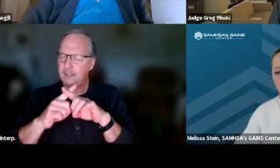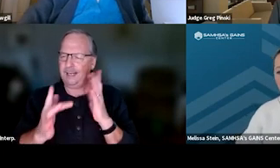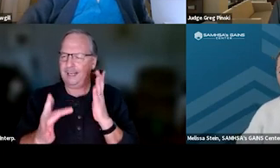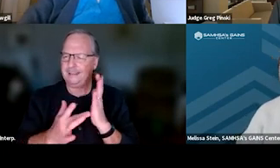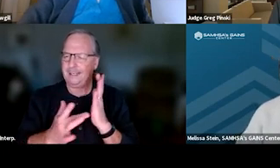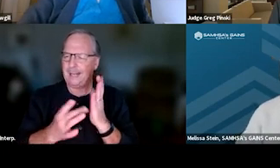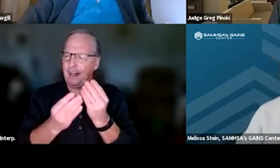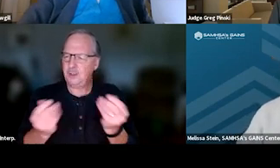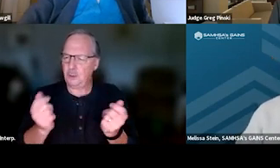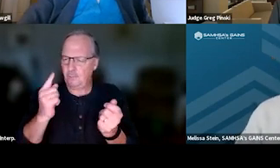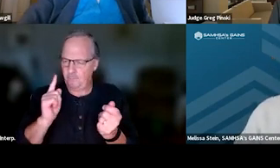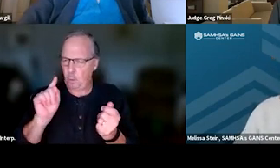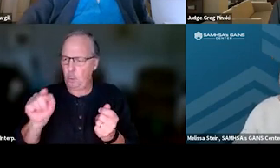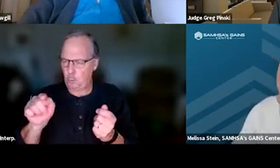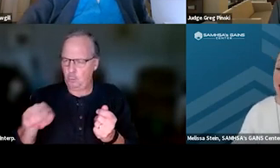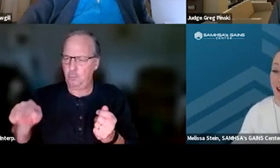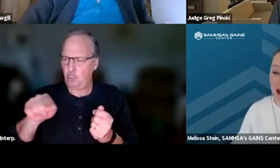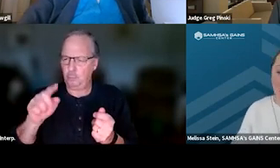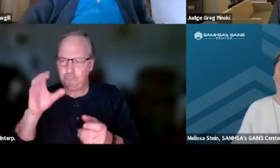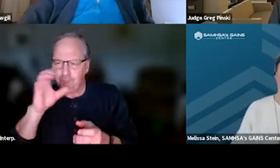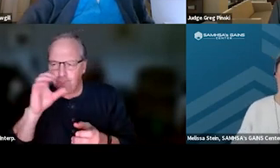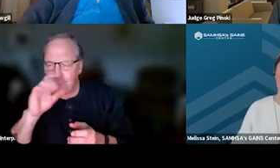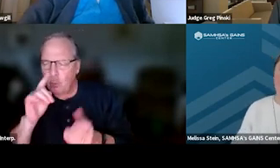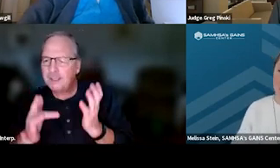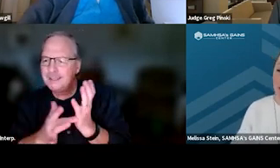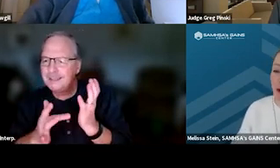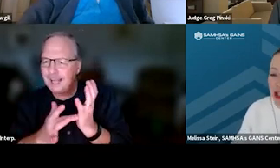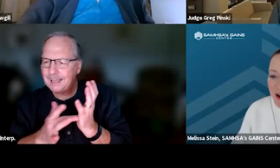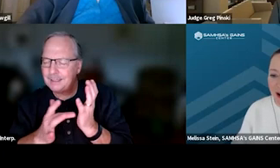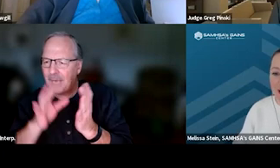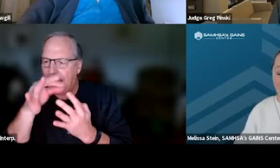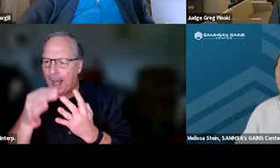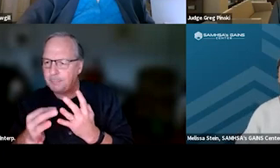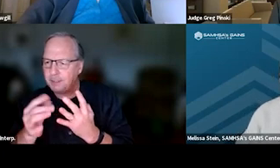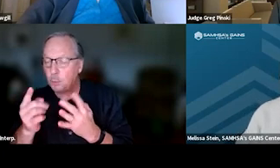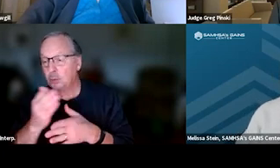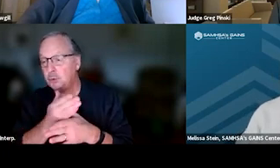for those of you looking for technology options for sharing and partnering,